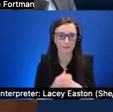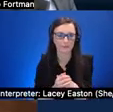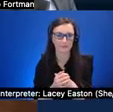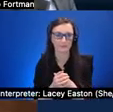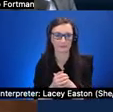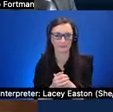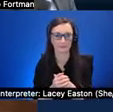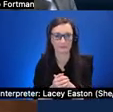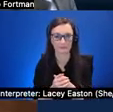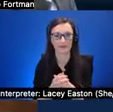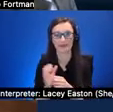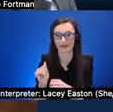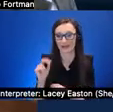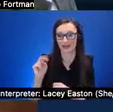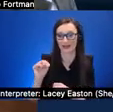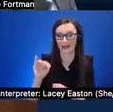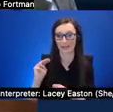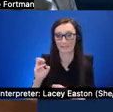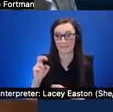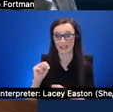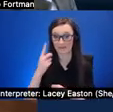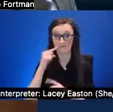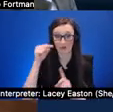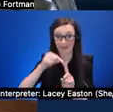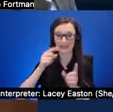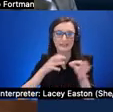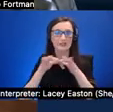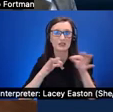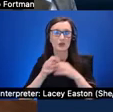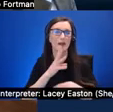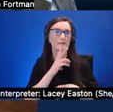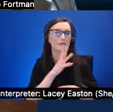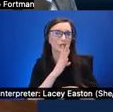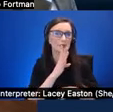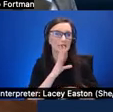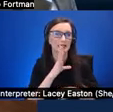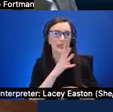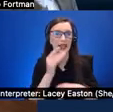described verbally and the users can also use camera based search method to move the camera